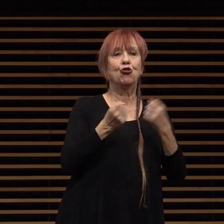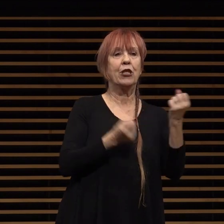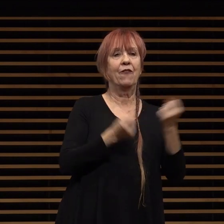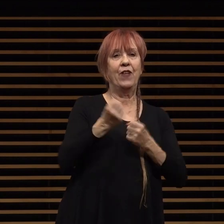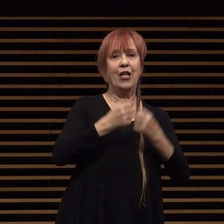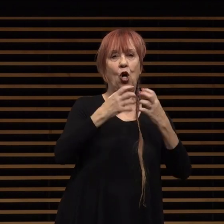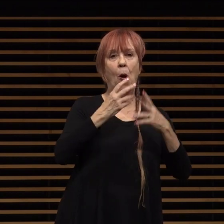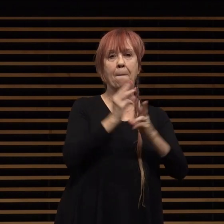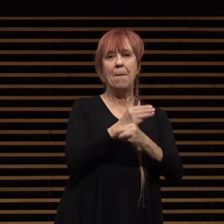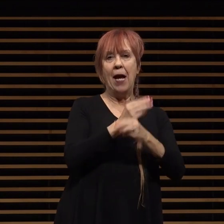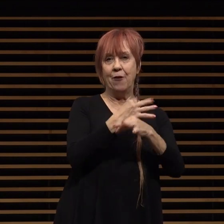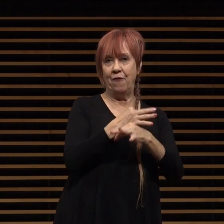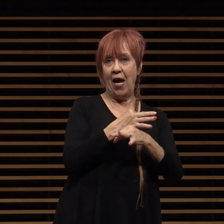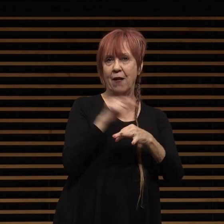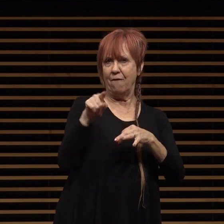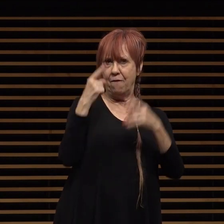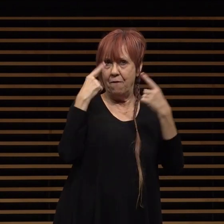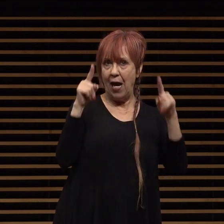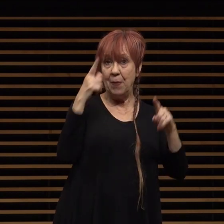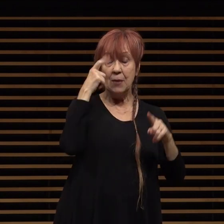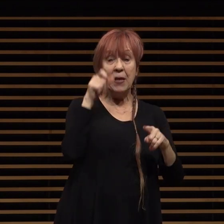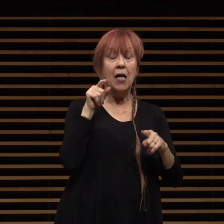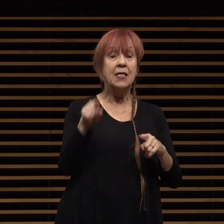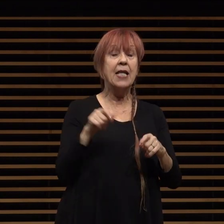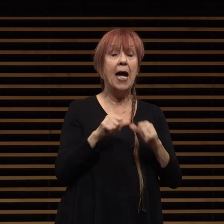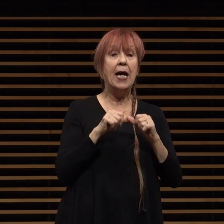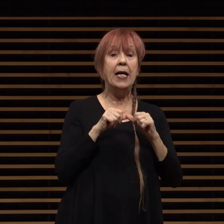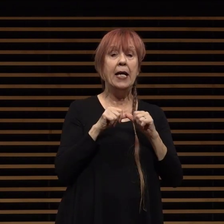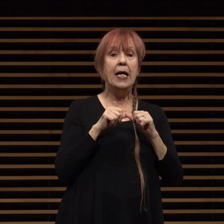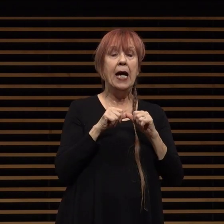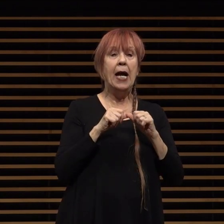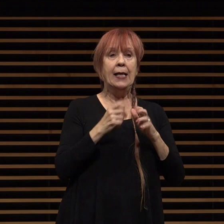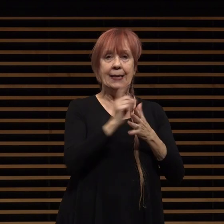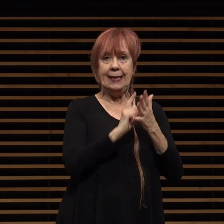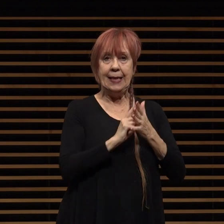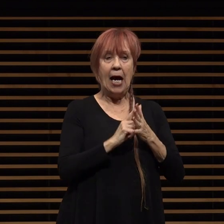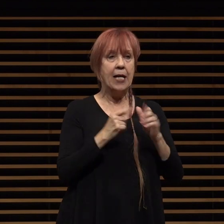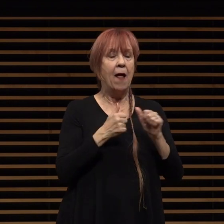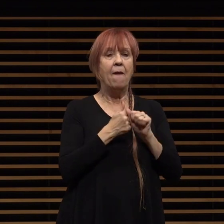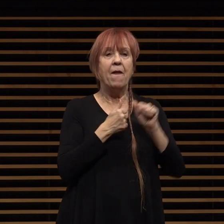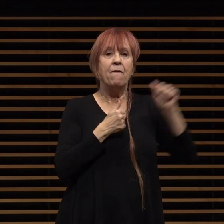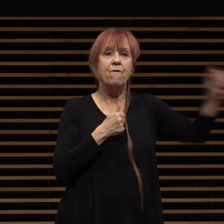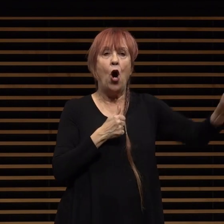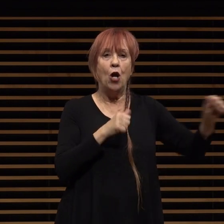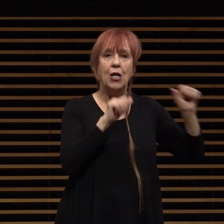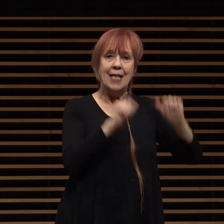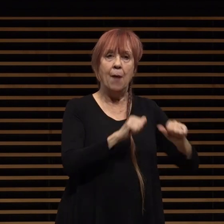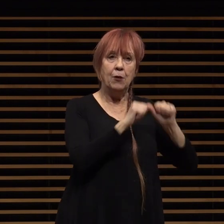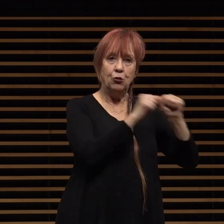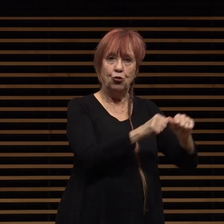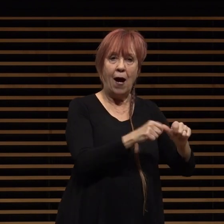for designing the longest range